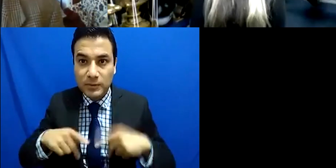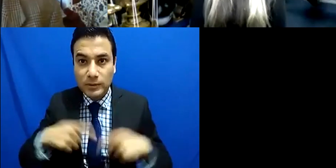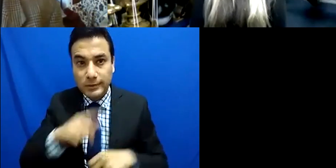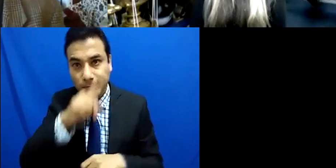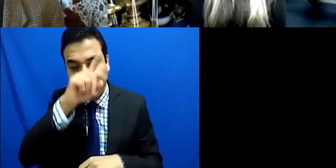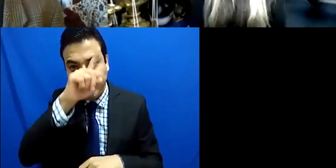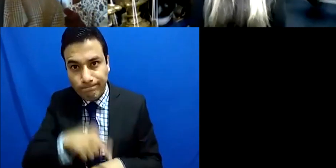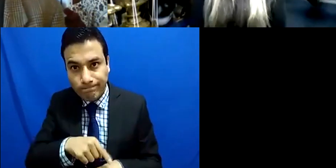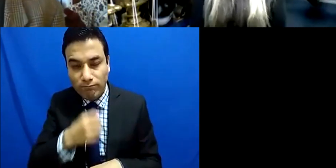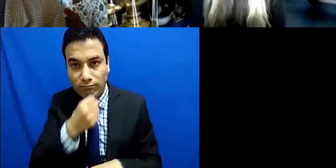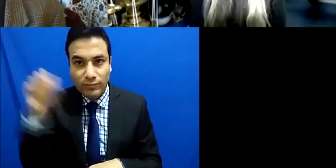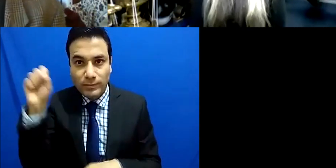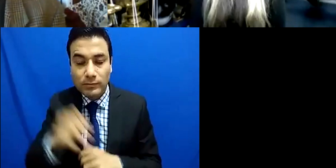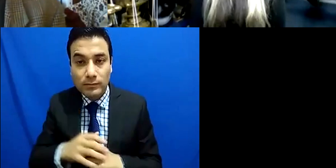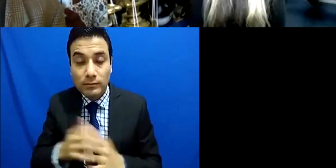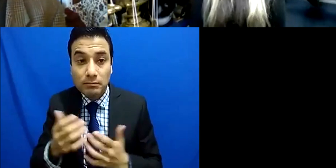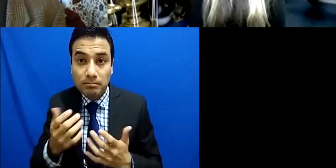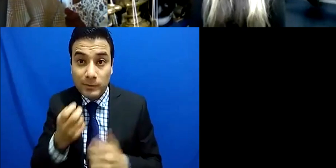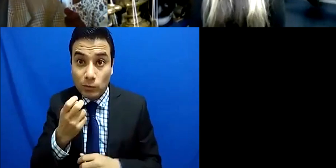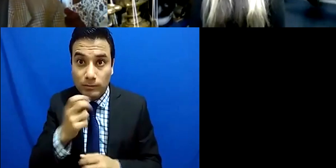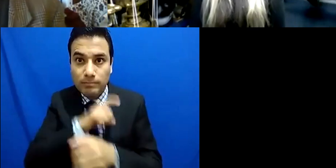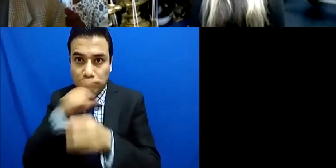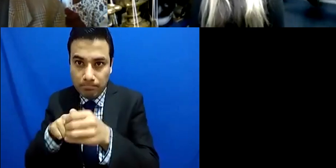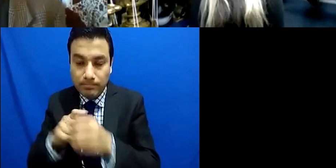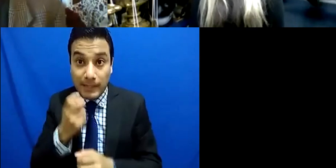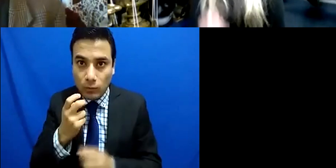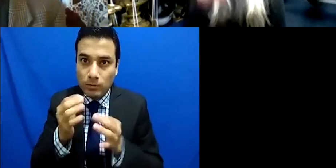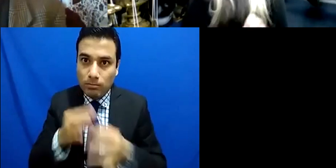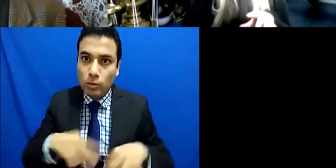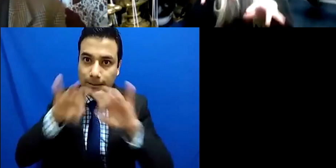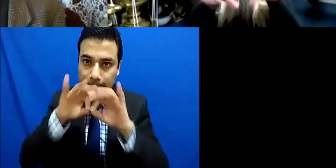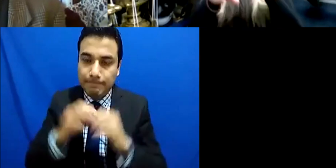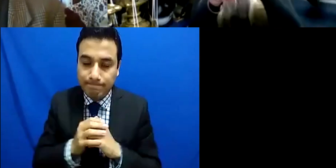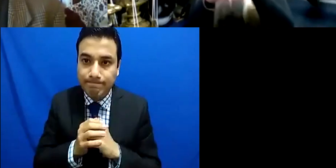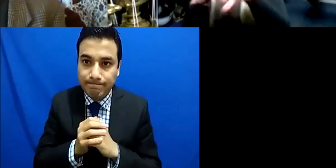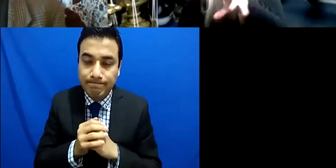really important, and it just meant that you you were gradually seeing youngsters go